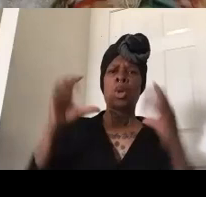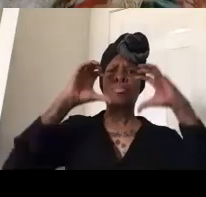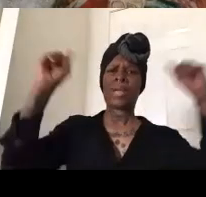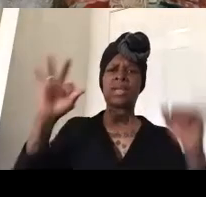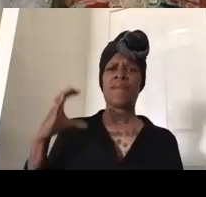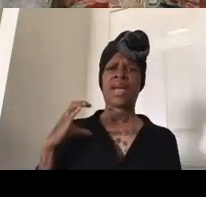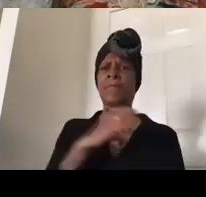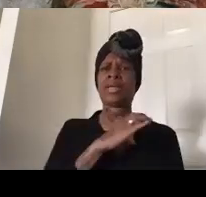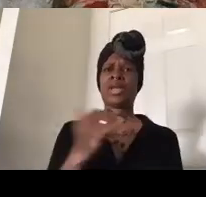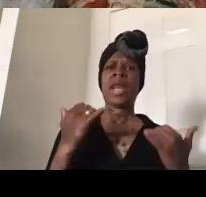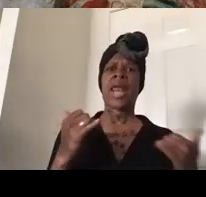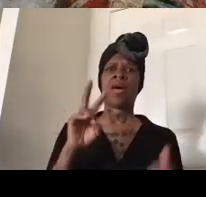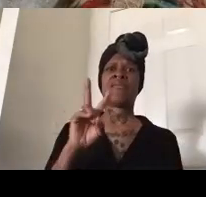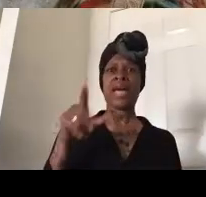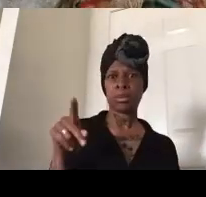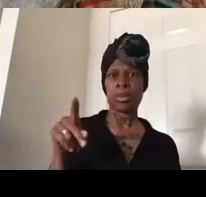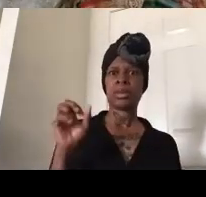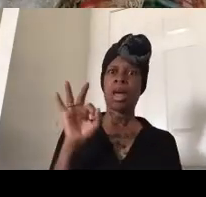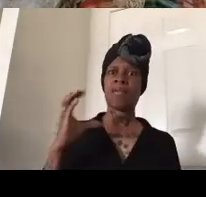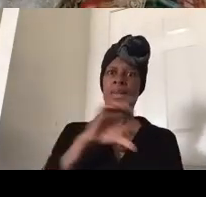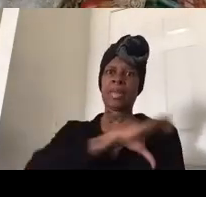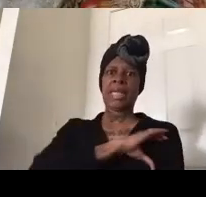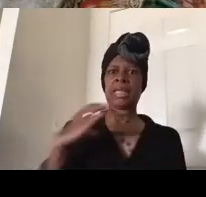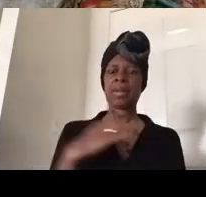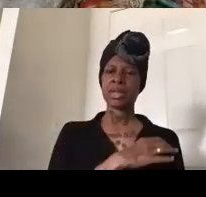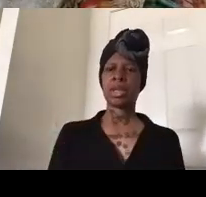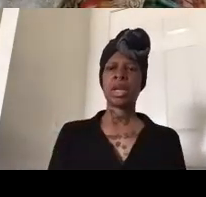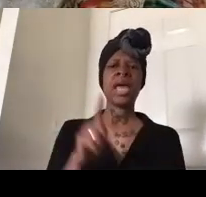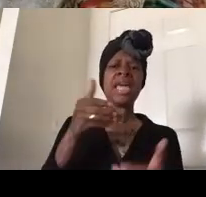vice president of the commission he's a near billionaire land developer